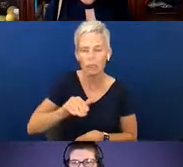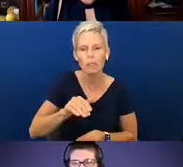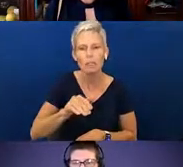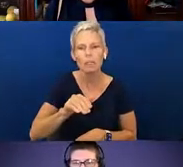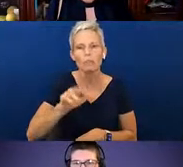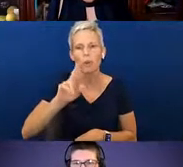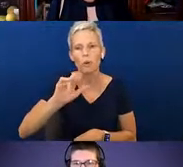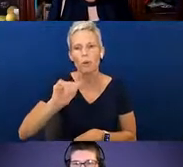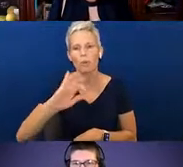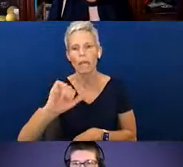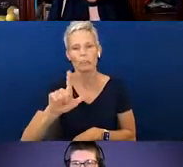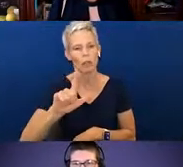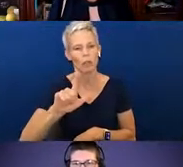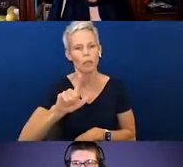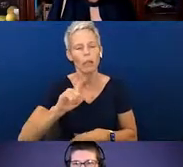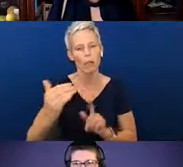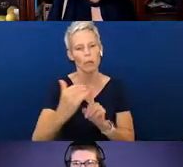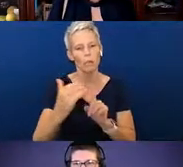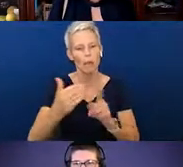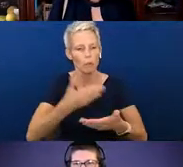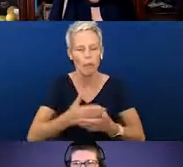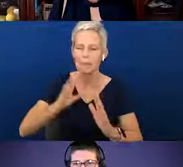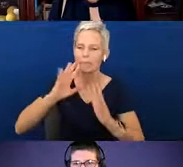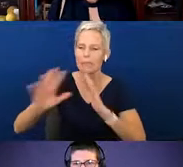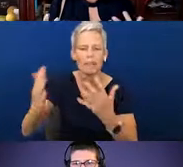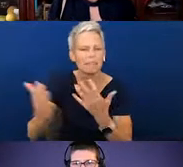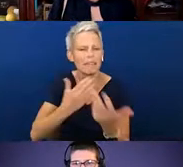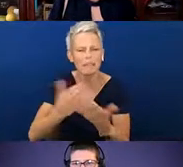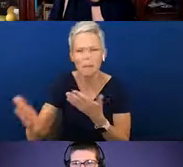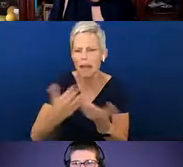our babies no matter what. Make it work for you. It needs to be comfortable.